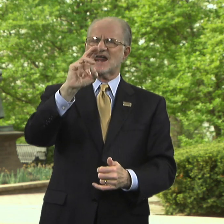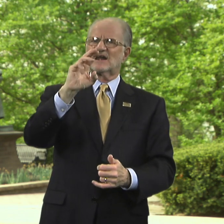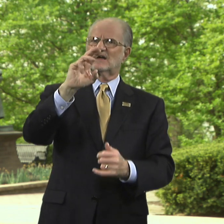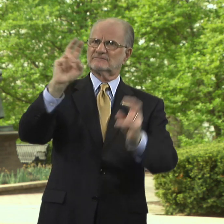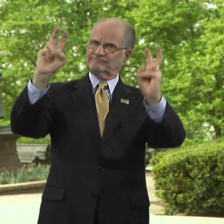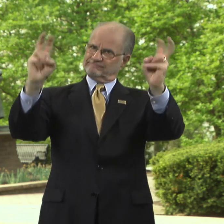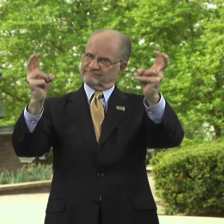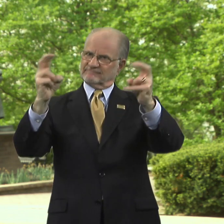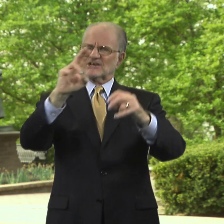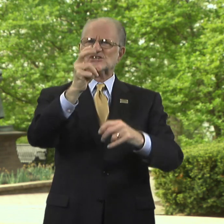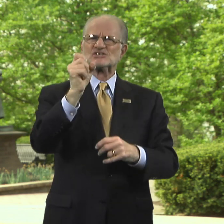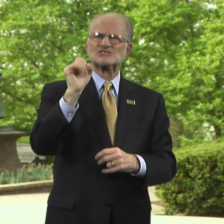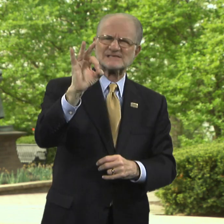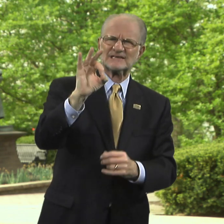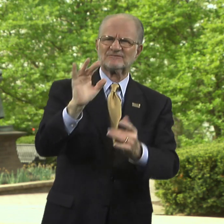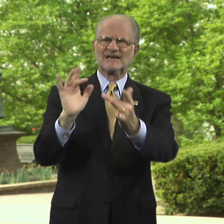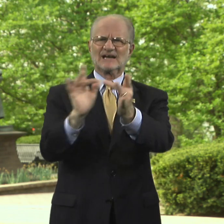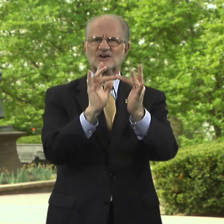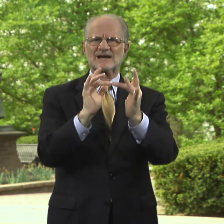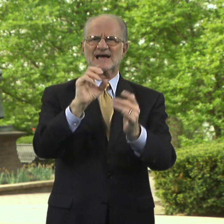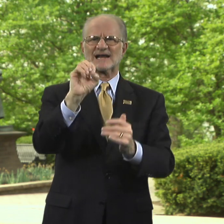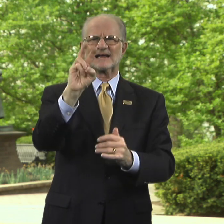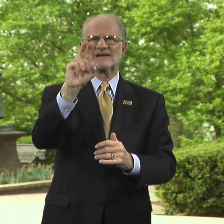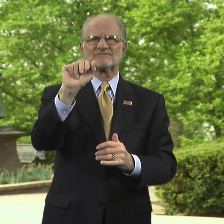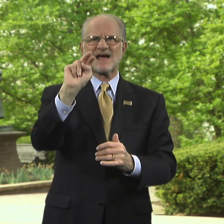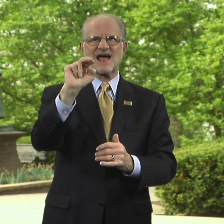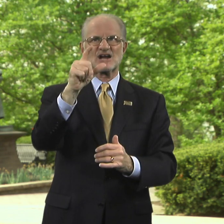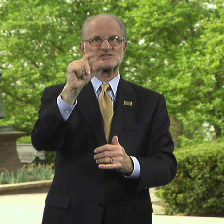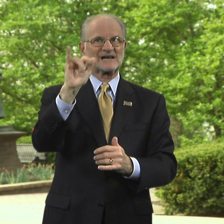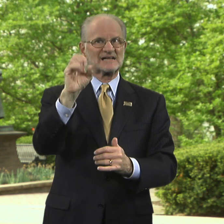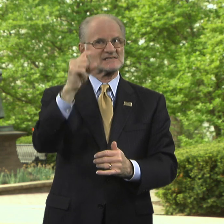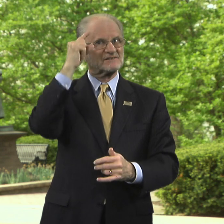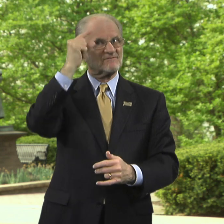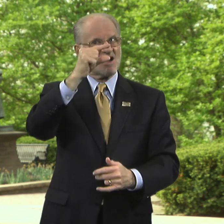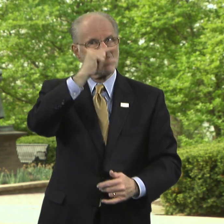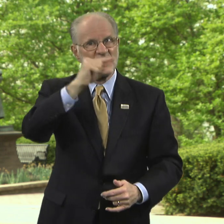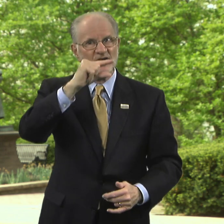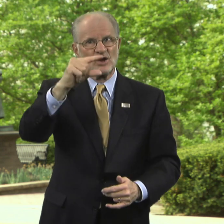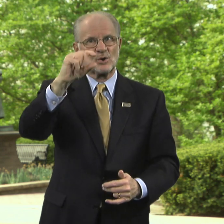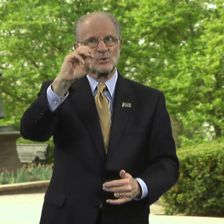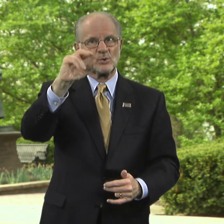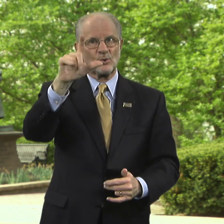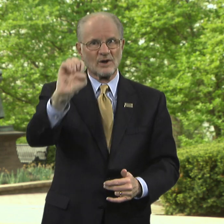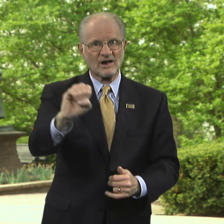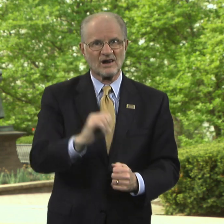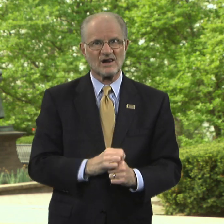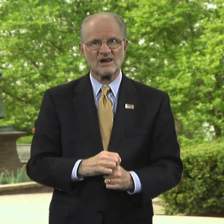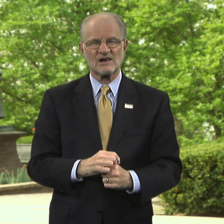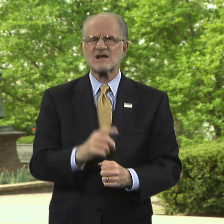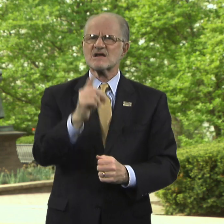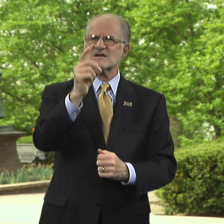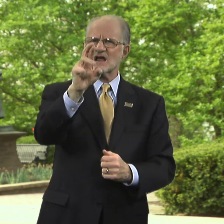and "Chief Internet Evangelist" for Google.